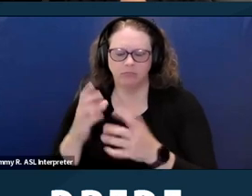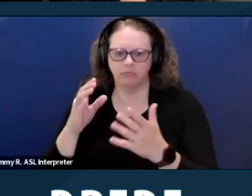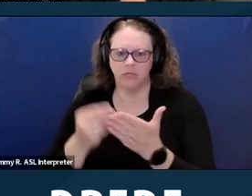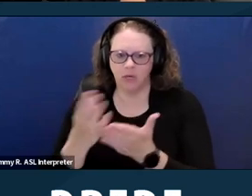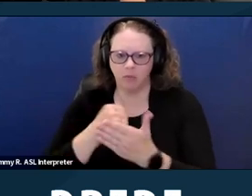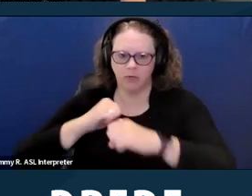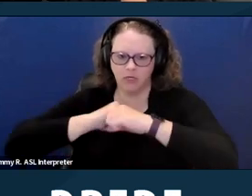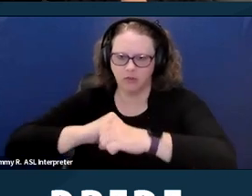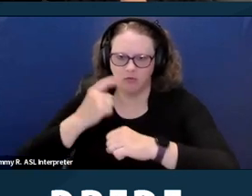Next slide please.